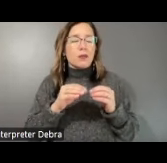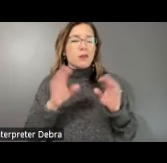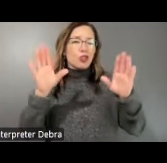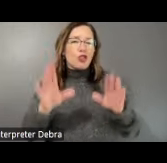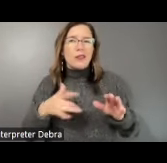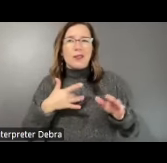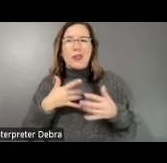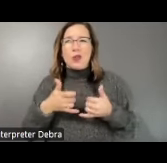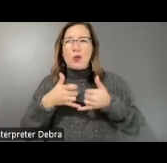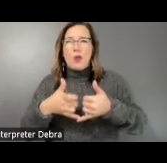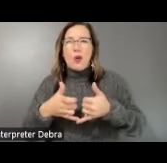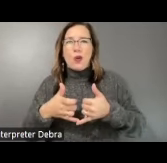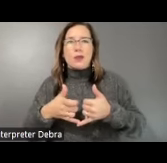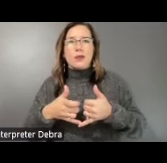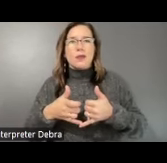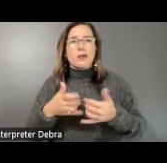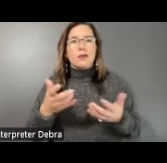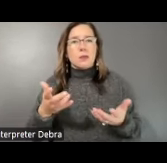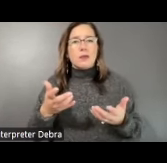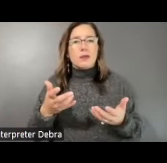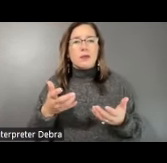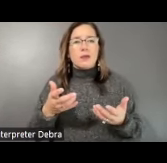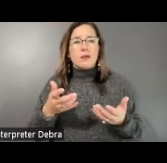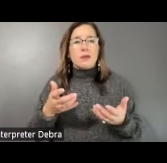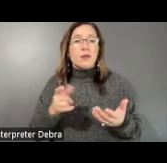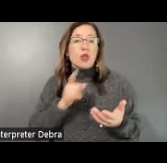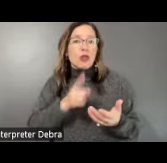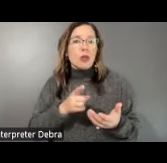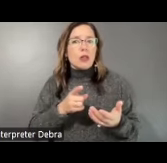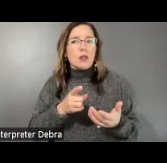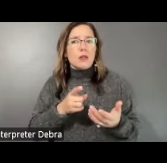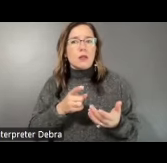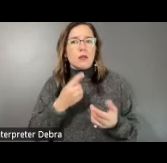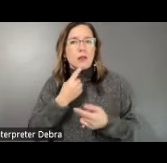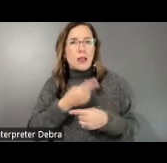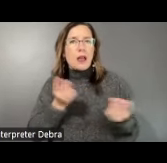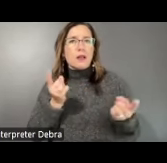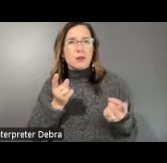you could receive when you put in something like this, because it really tells you that there's